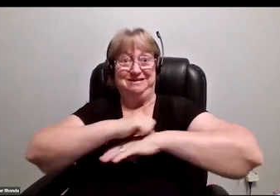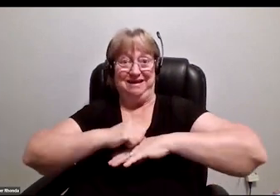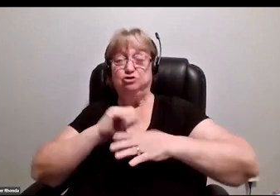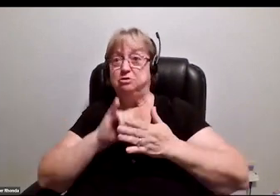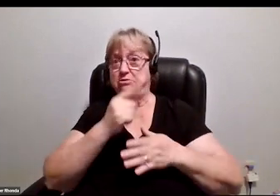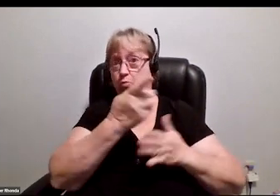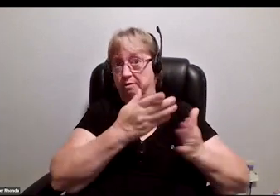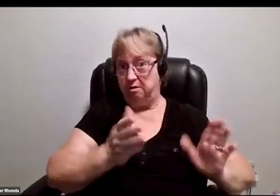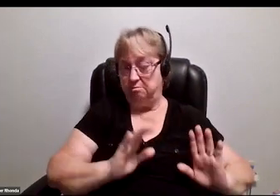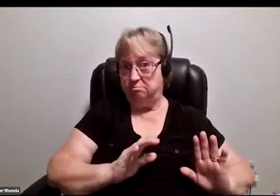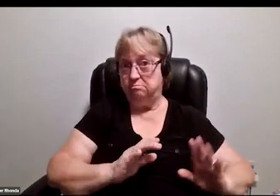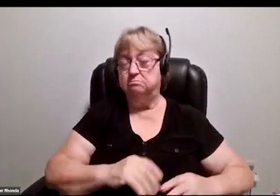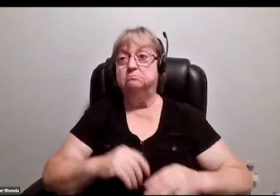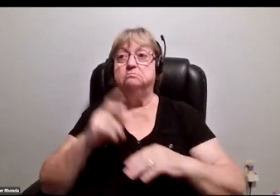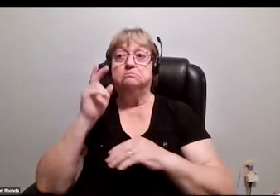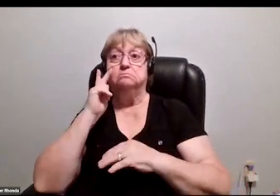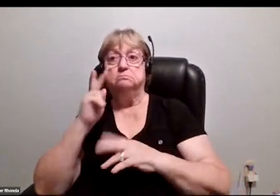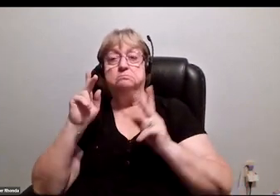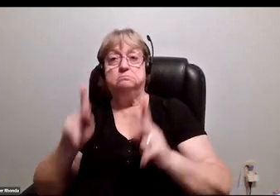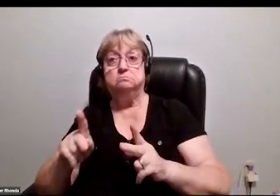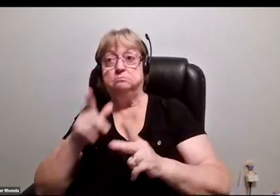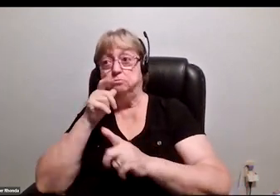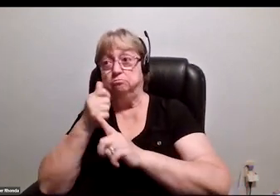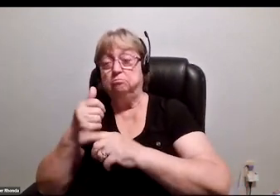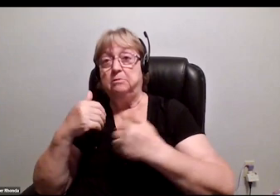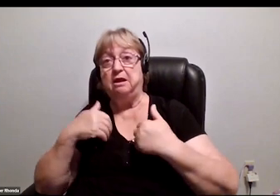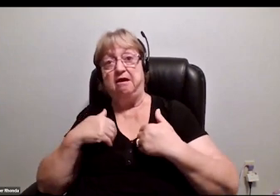It's one thing to see maybe a person with a disability win an award